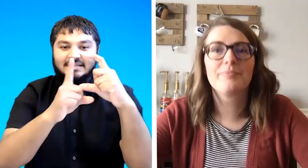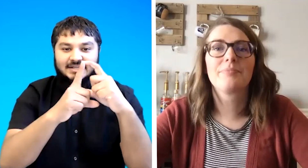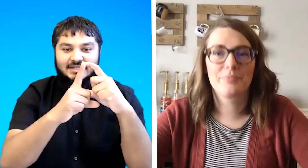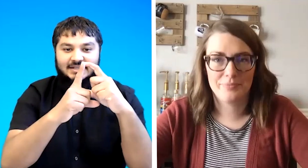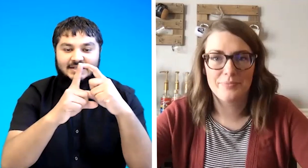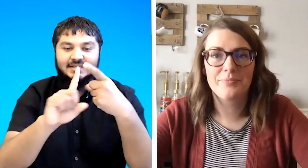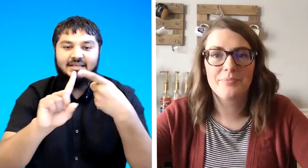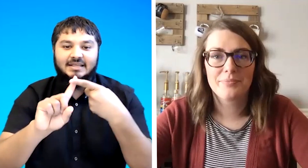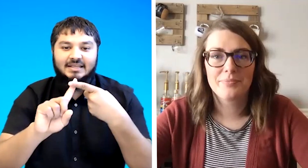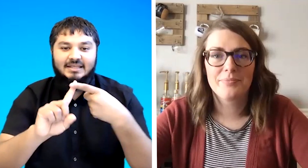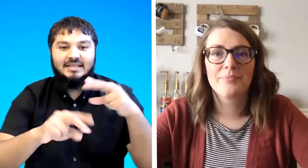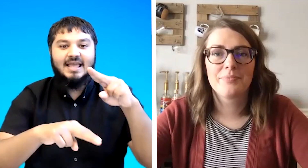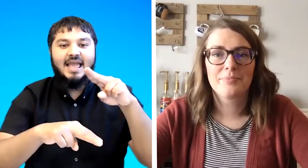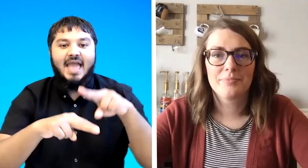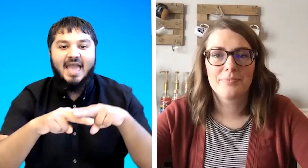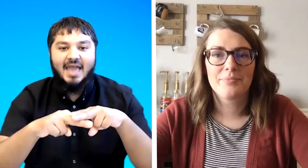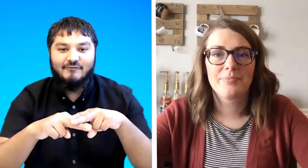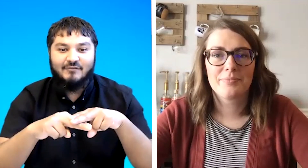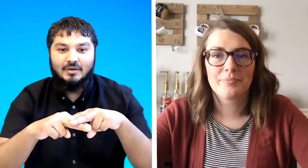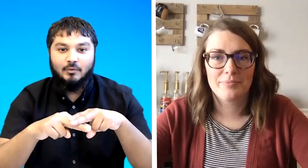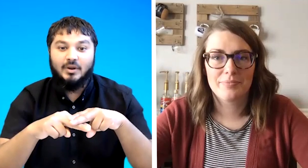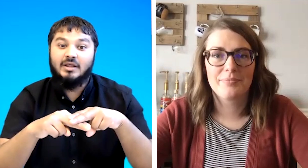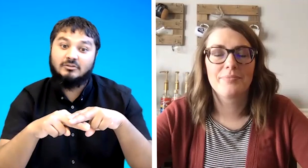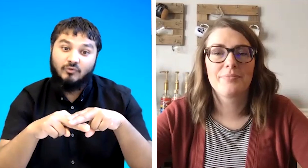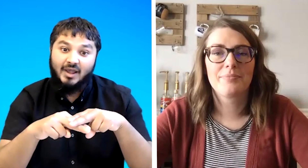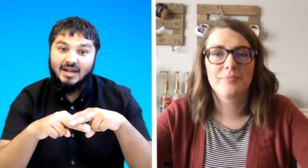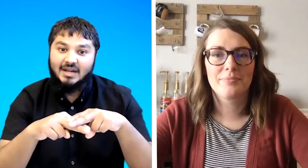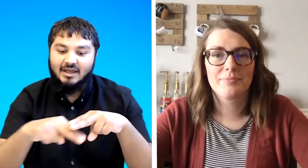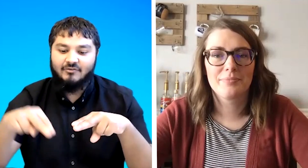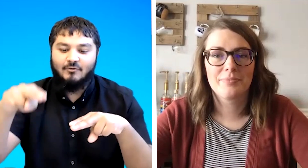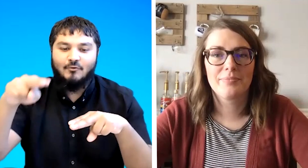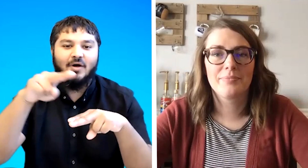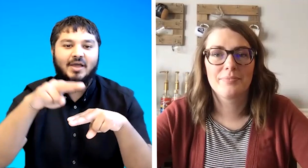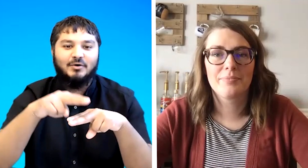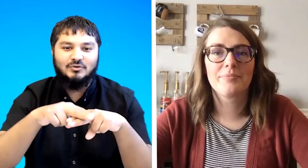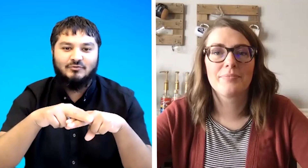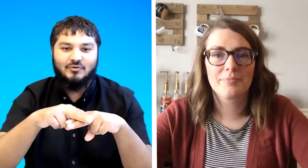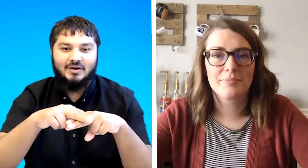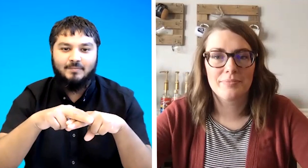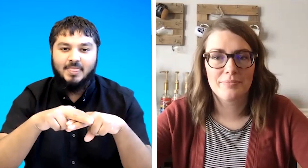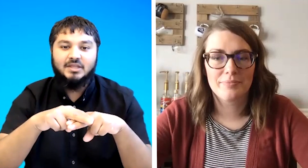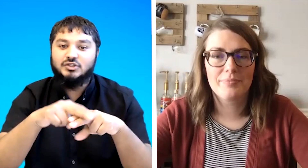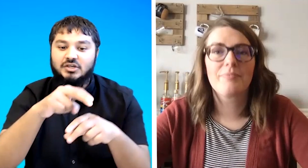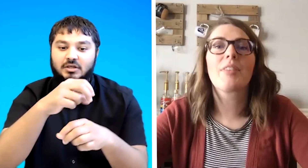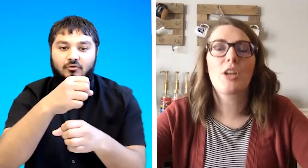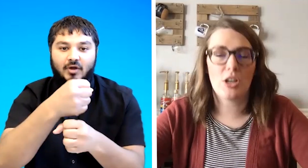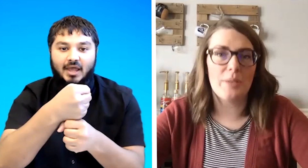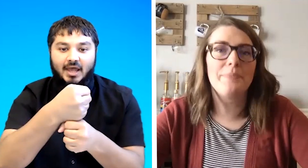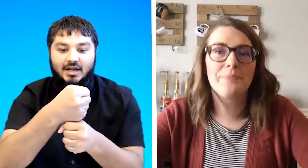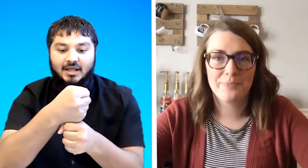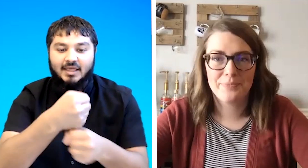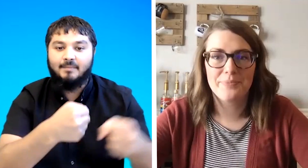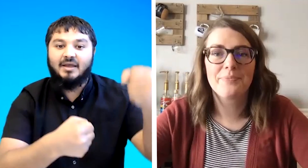d e f when it's right handed f right goes on front g i'm right hand like that but if